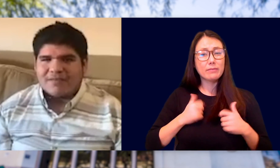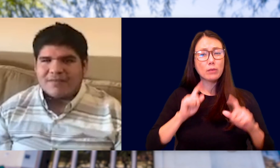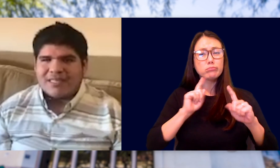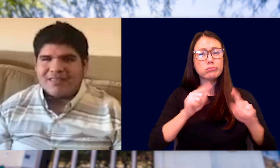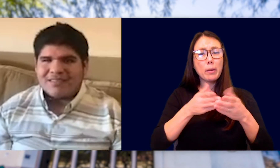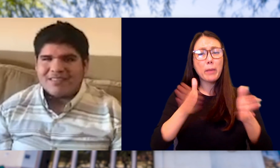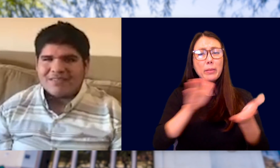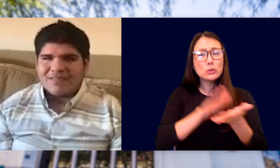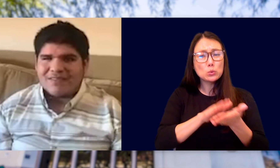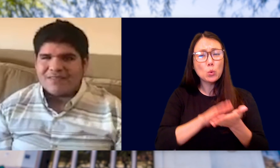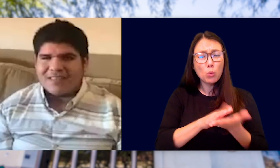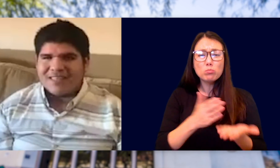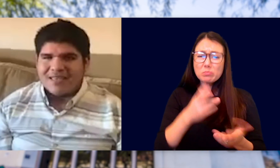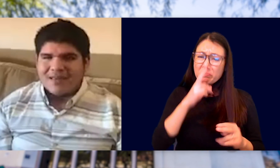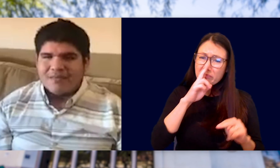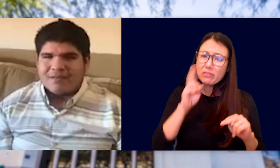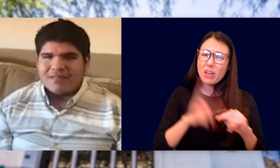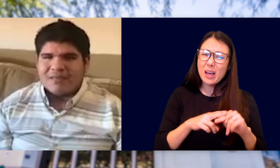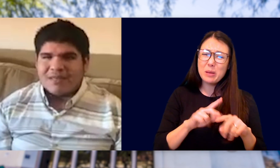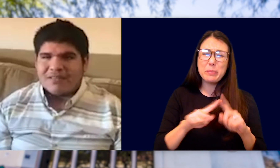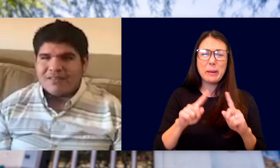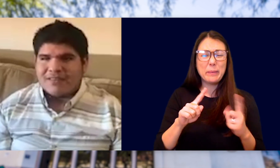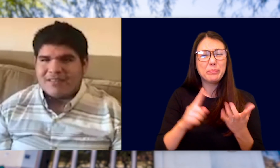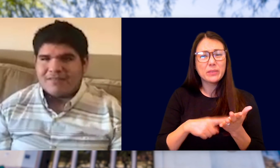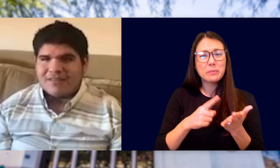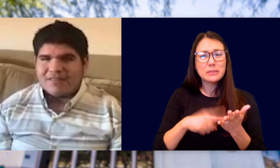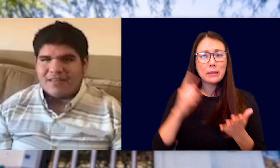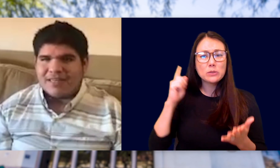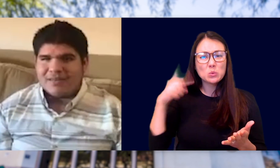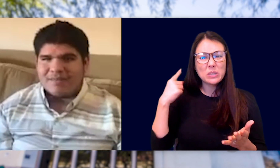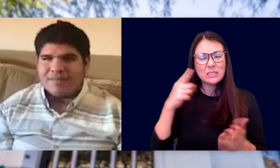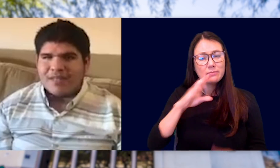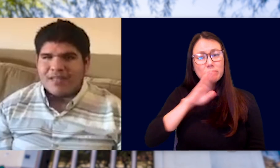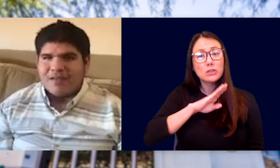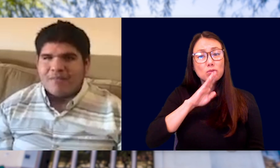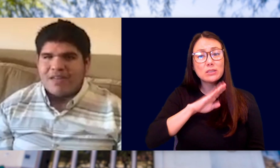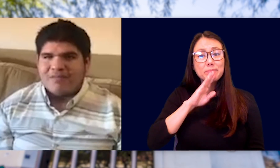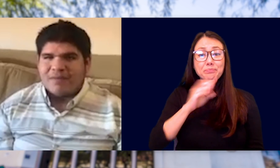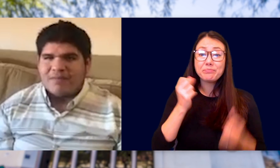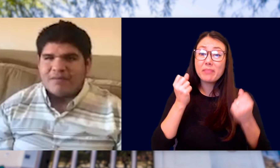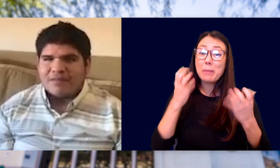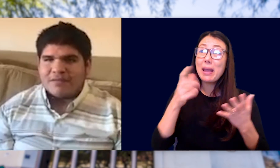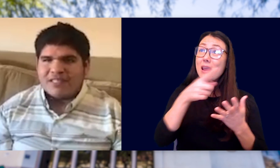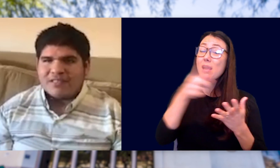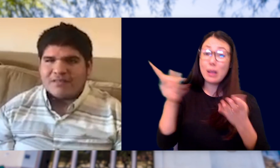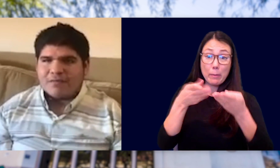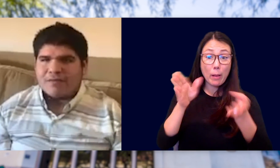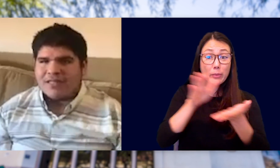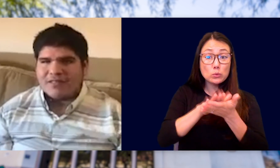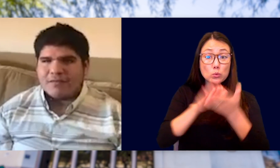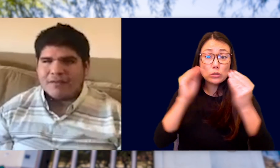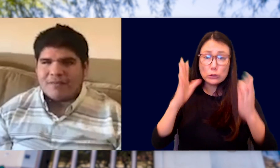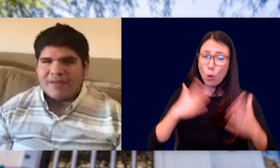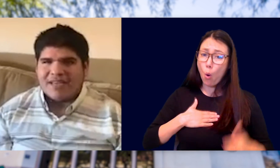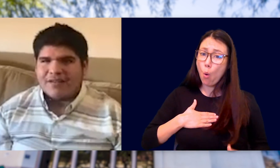IT WAS USEFUL AND FUN, BUT IT WAS SOMETIMES CRAZY AND FRUSTRATING. MANY OF MY PUBLIC-SCHOOL TEACHERS WERE WILLING TO WORK WITH ME AND LEARN